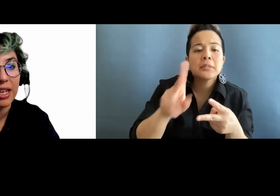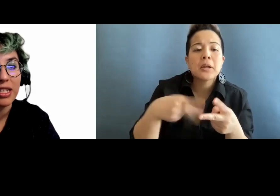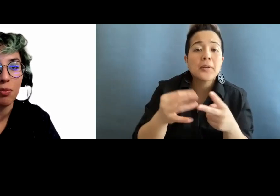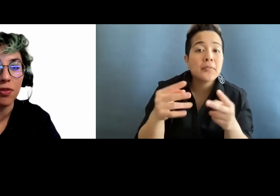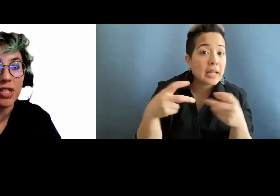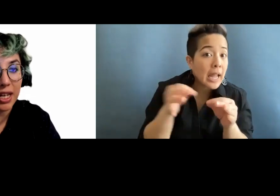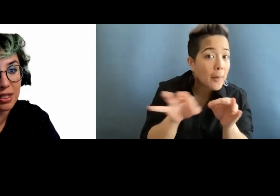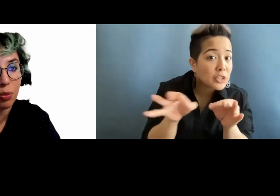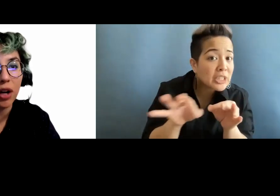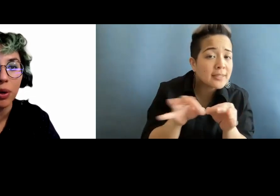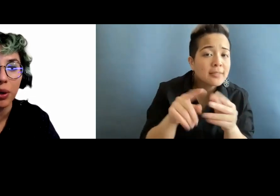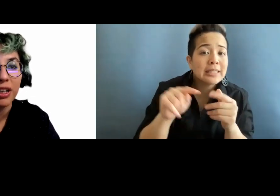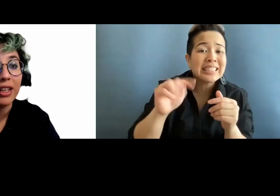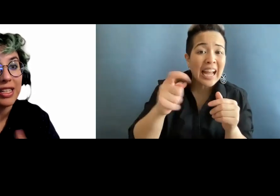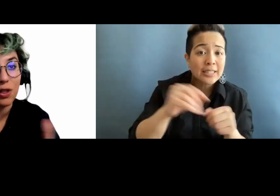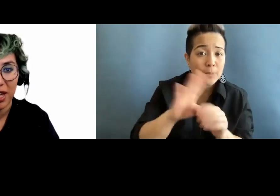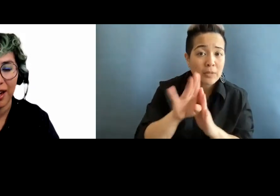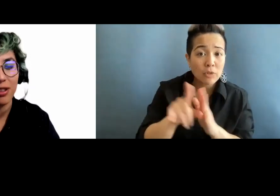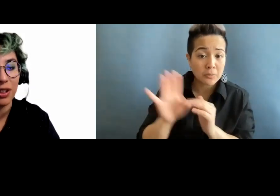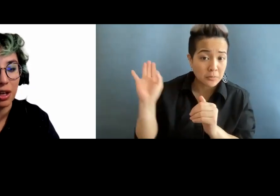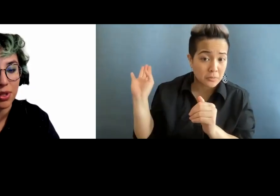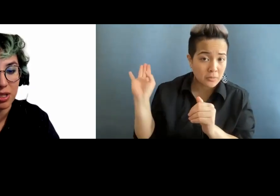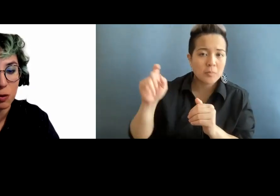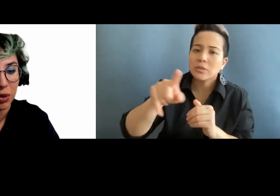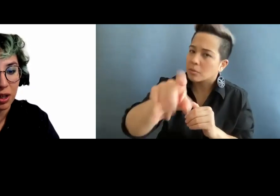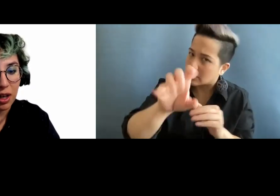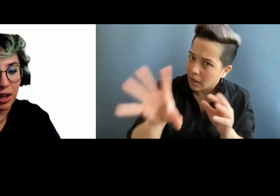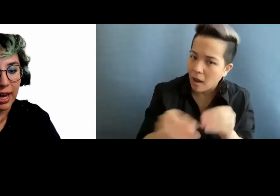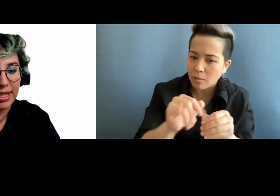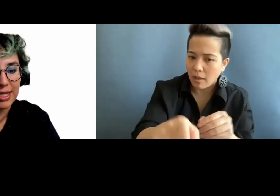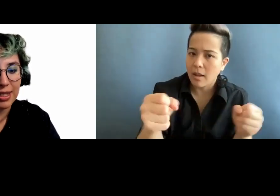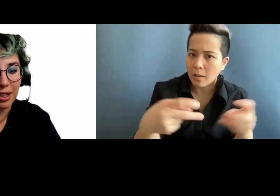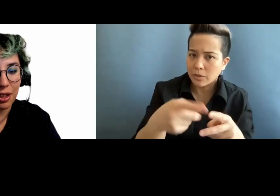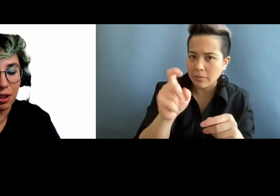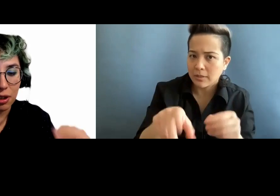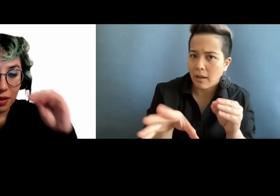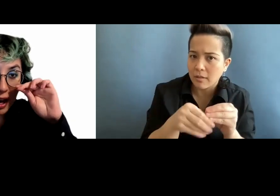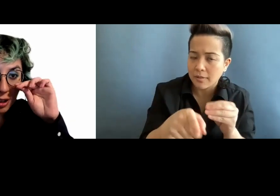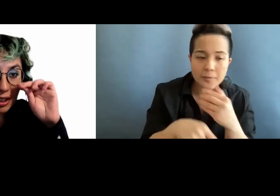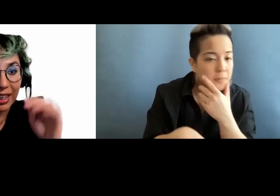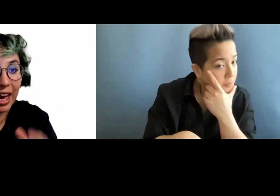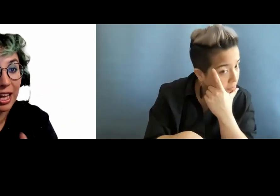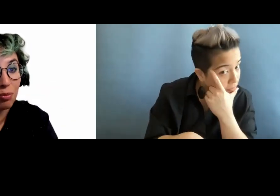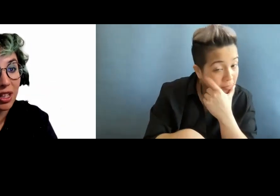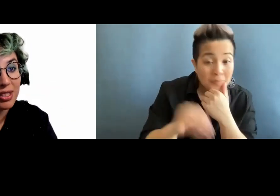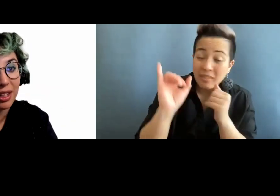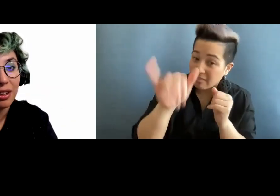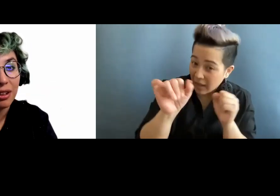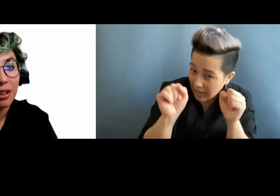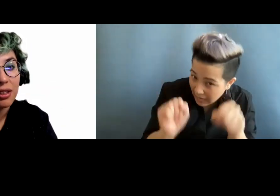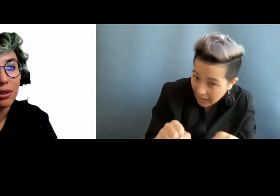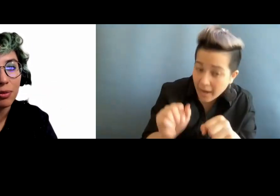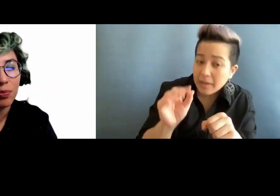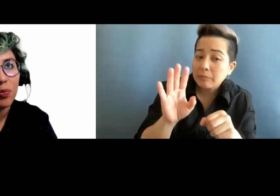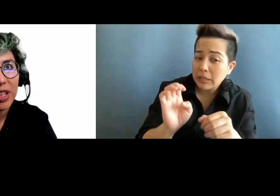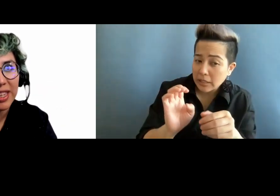any type of text in the background needs to be added to the captions. And that can be said. So